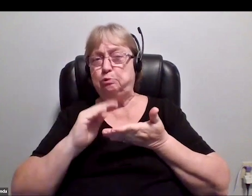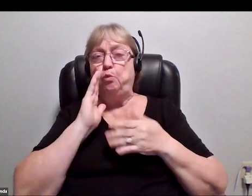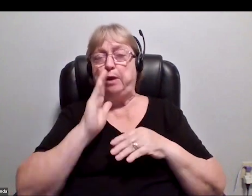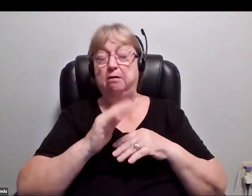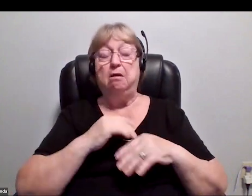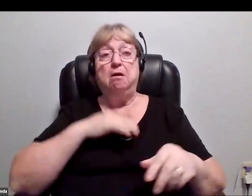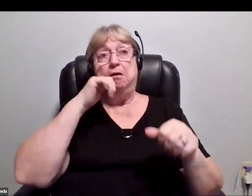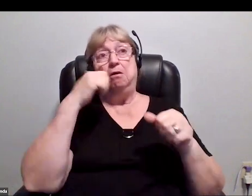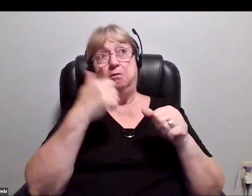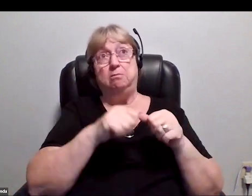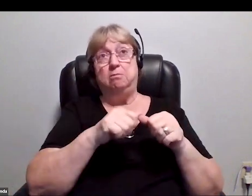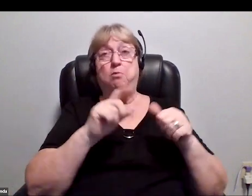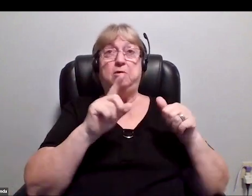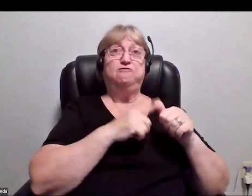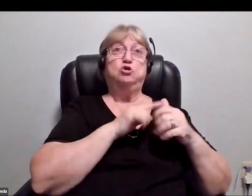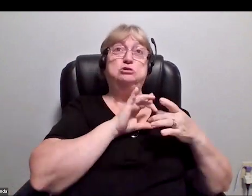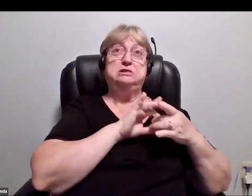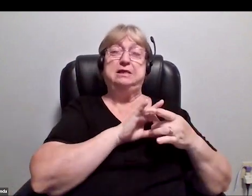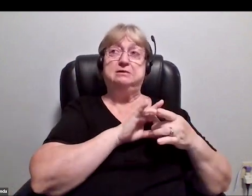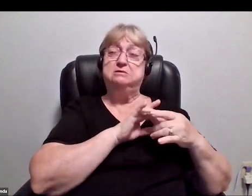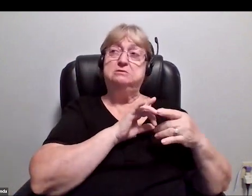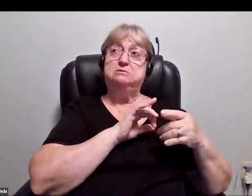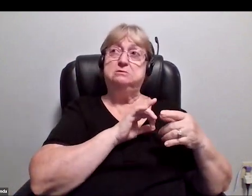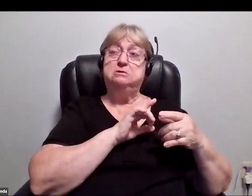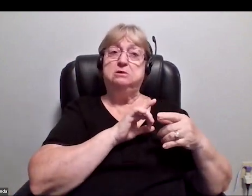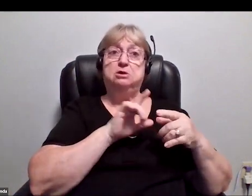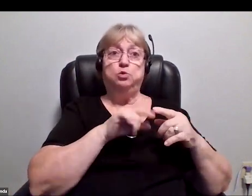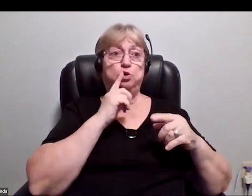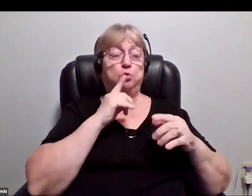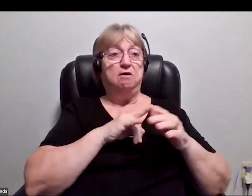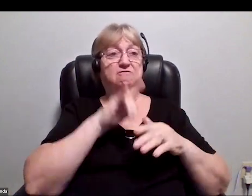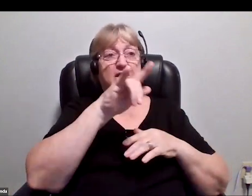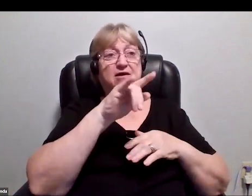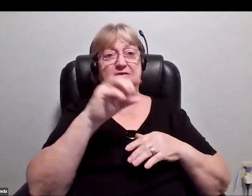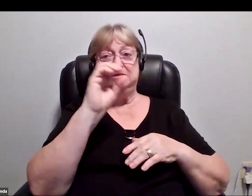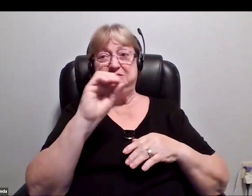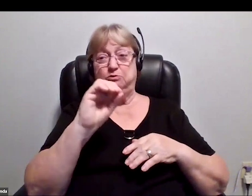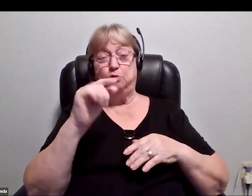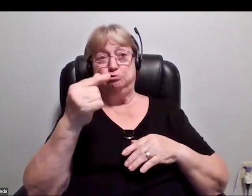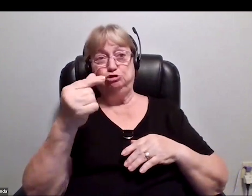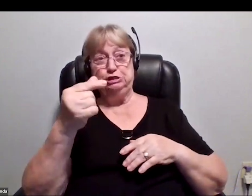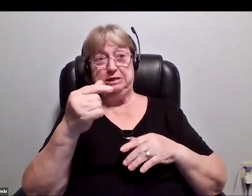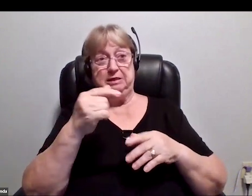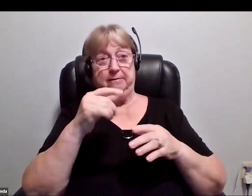I remember how we first connected when you were flying the zero-g plane and taking people up on zero-g.